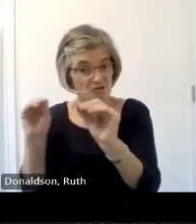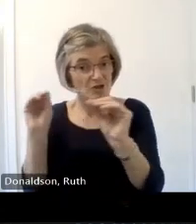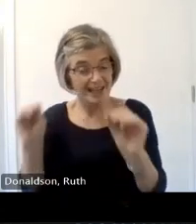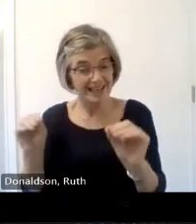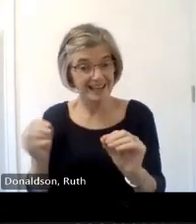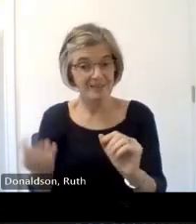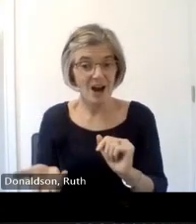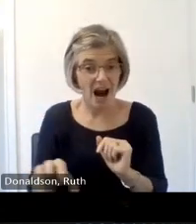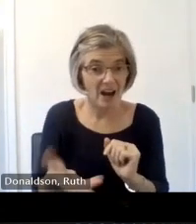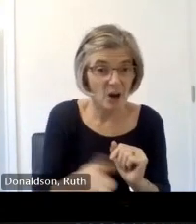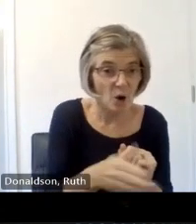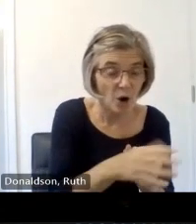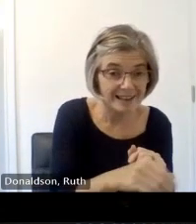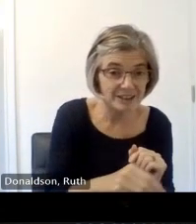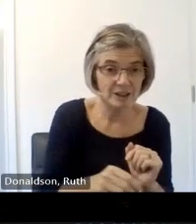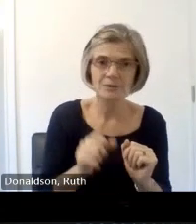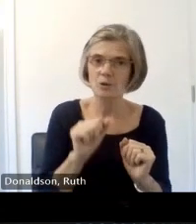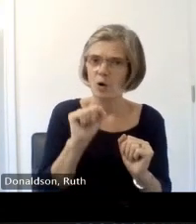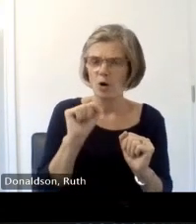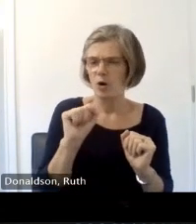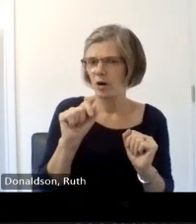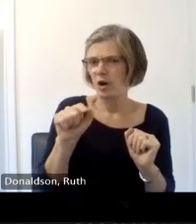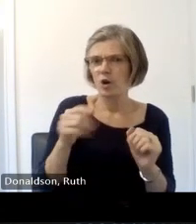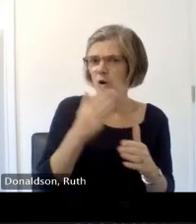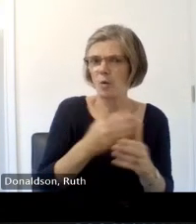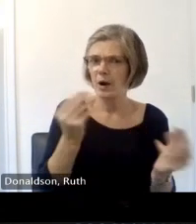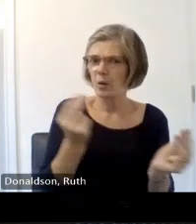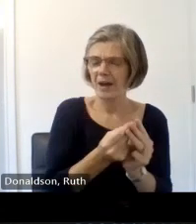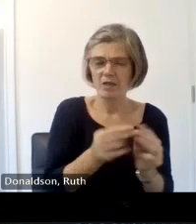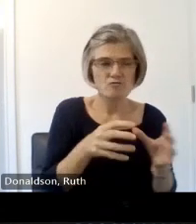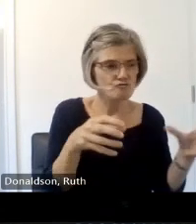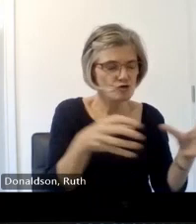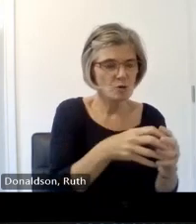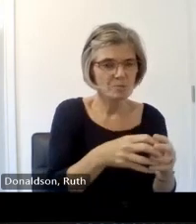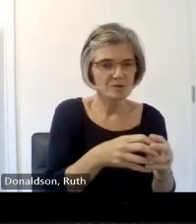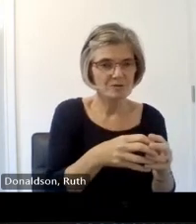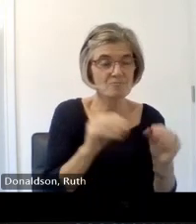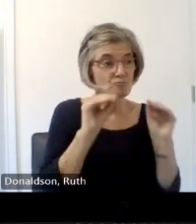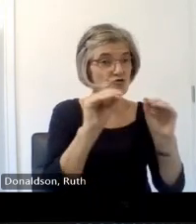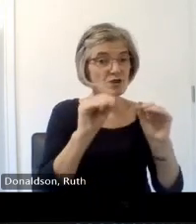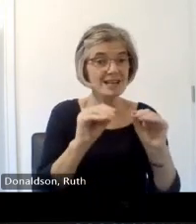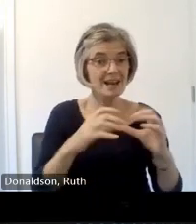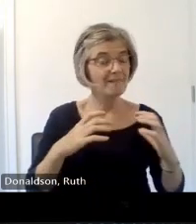working with groups um it's completely free we cover all the charges and we also cover